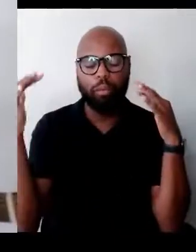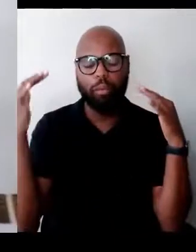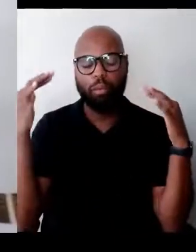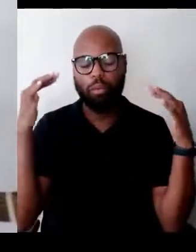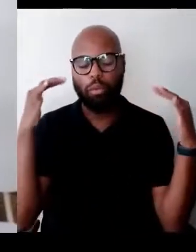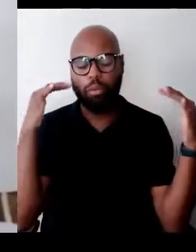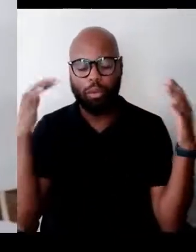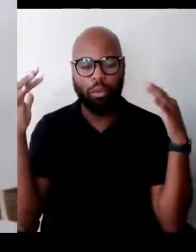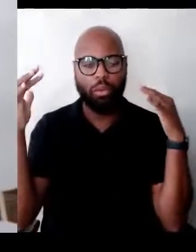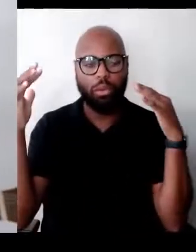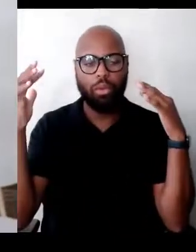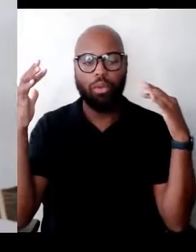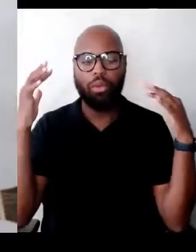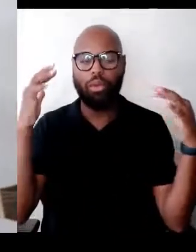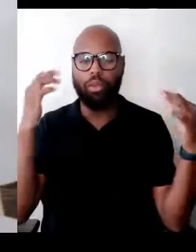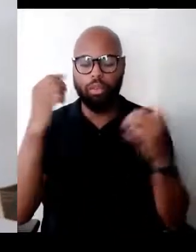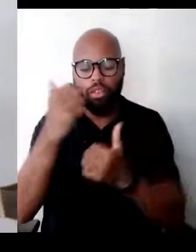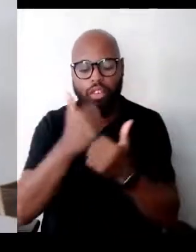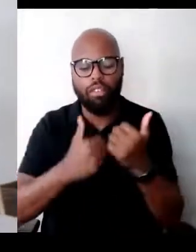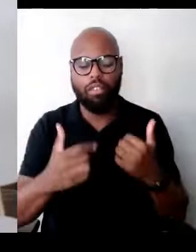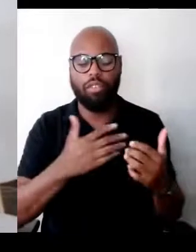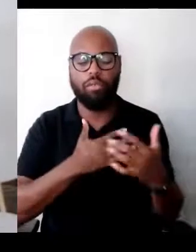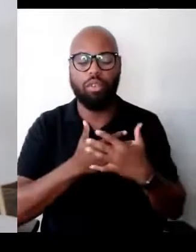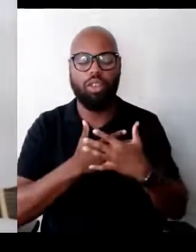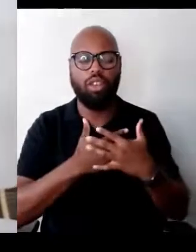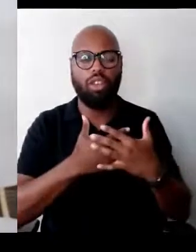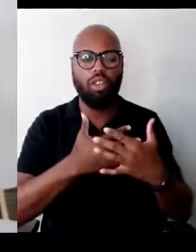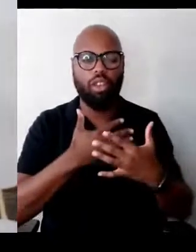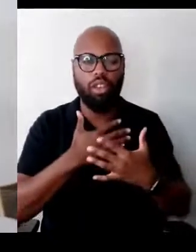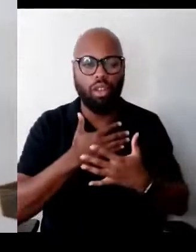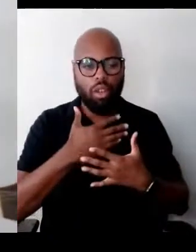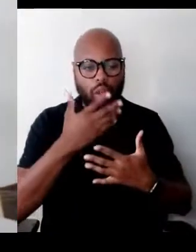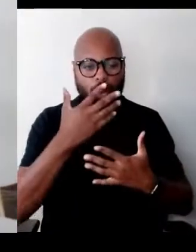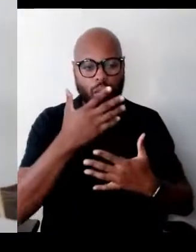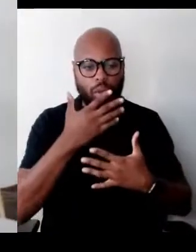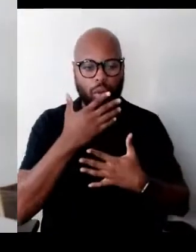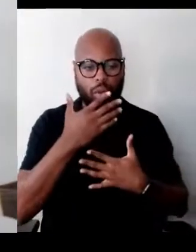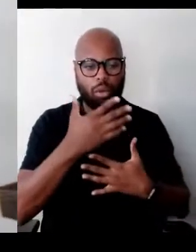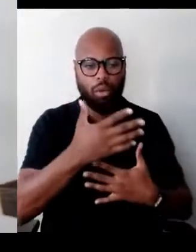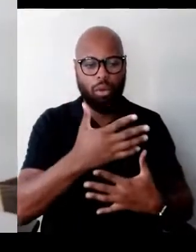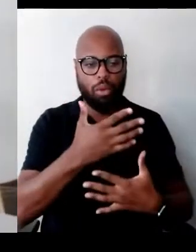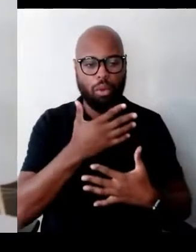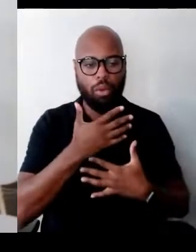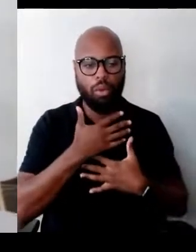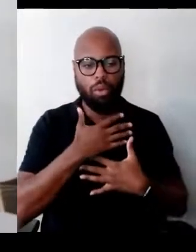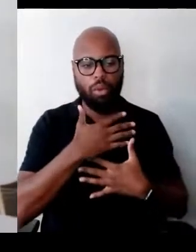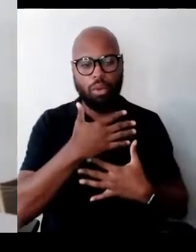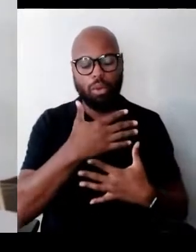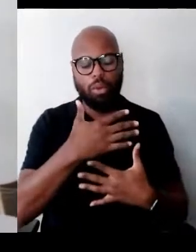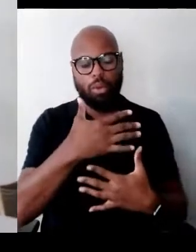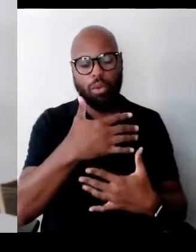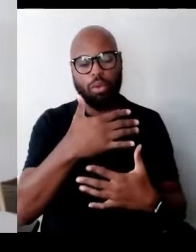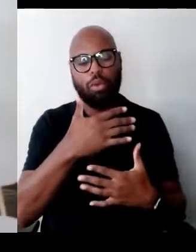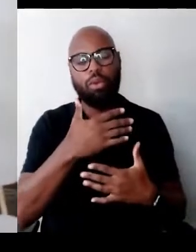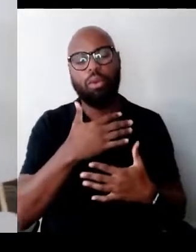Every breath, every breath